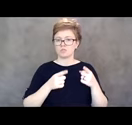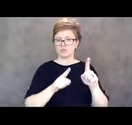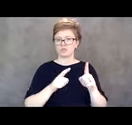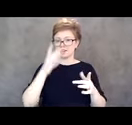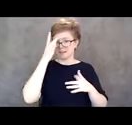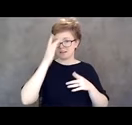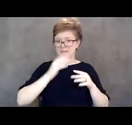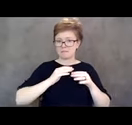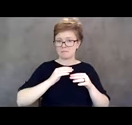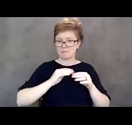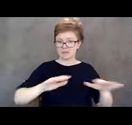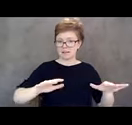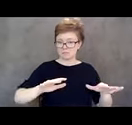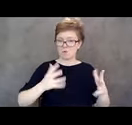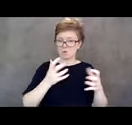'cause we are fighting to move the system forward.